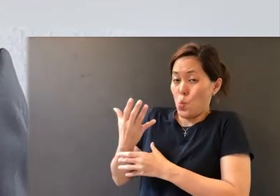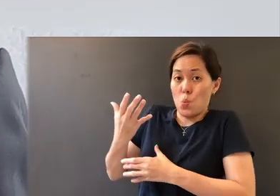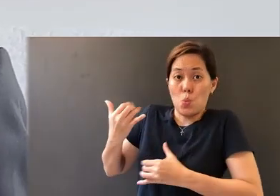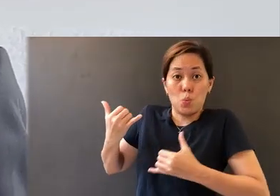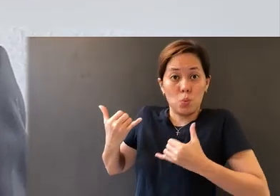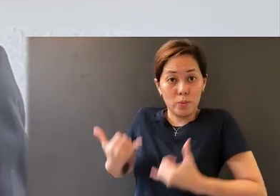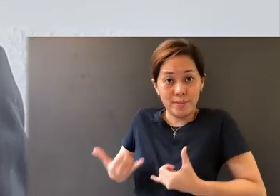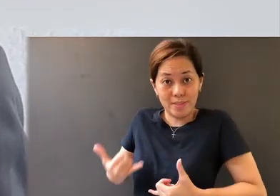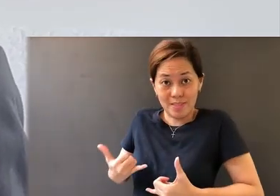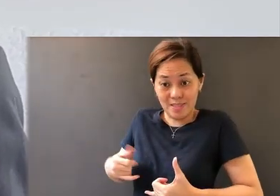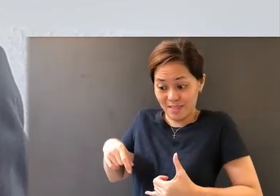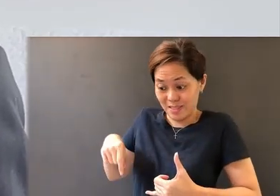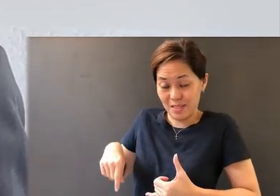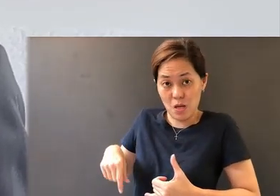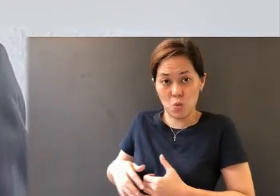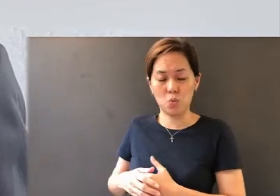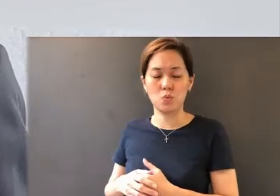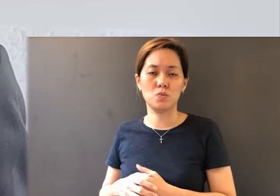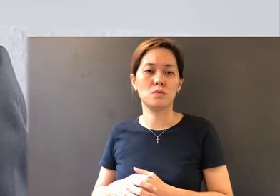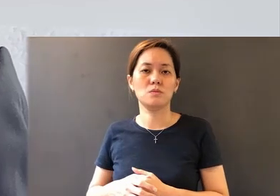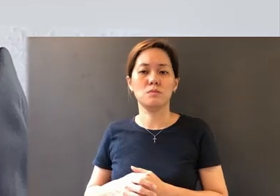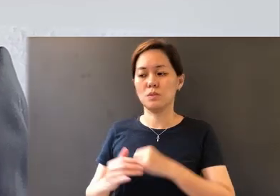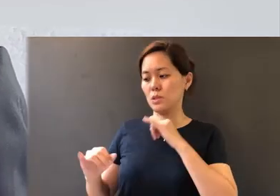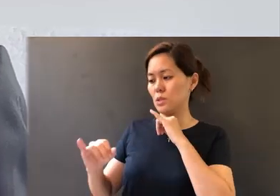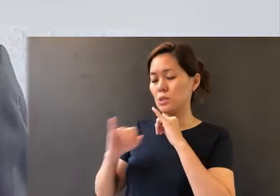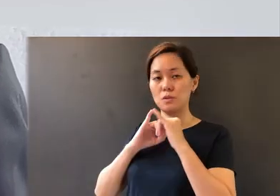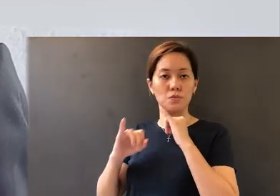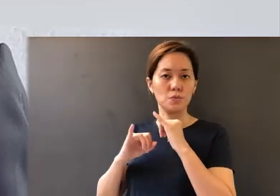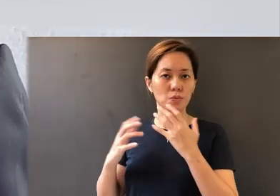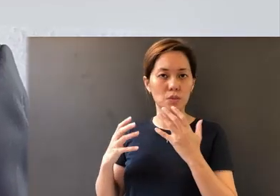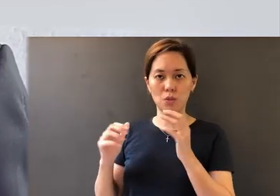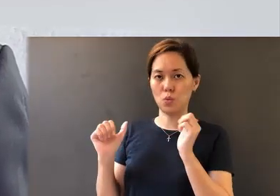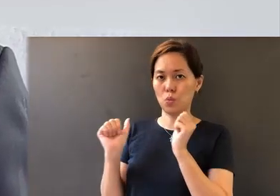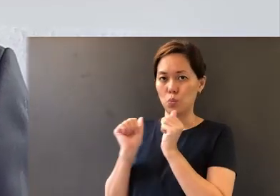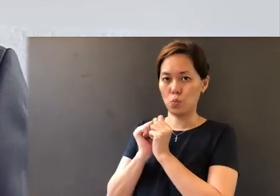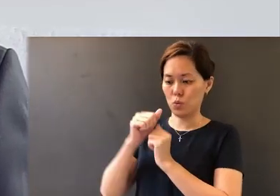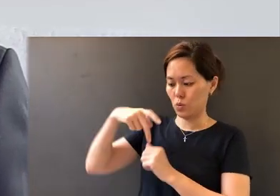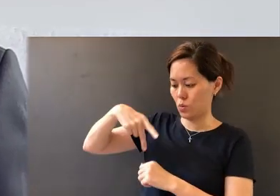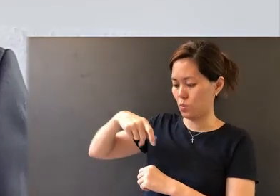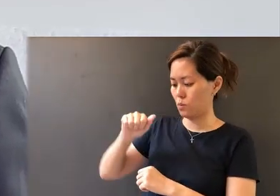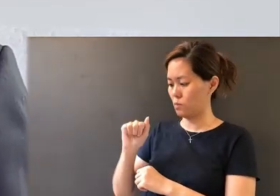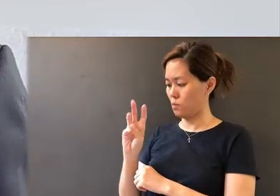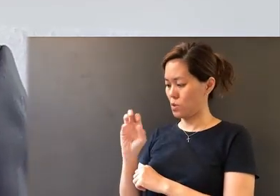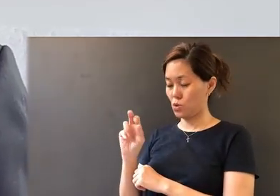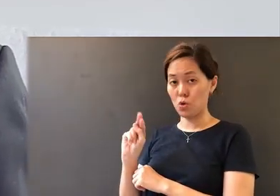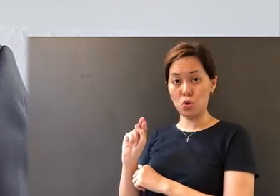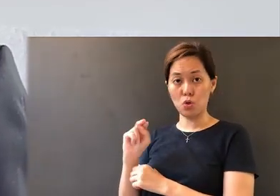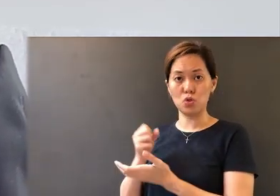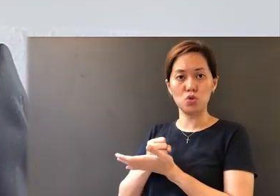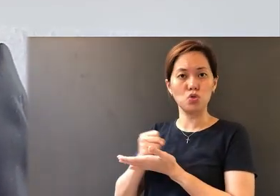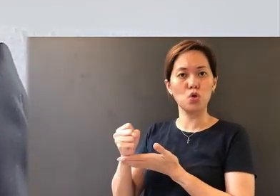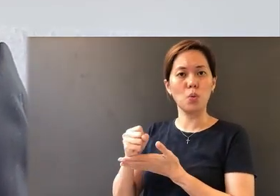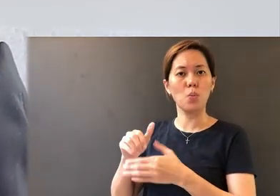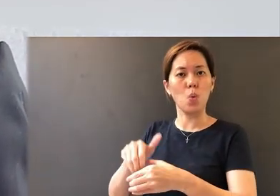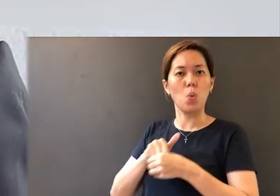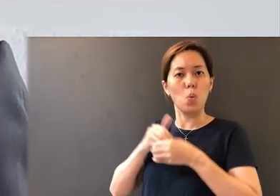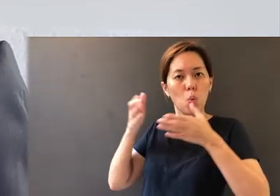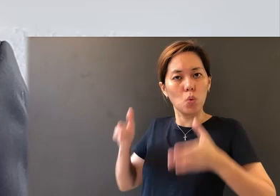under the [present] circumstances, was an interview with a pawn shop owner.